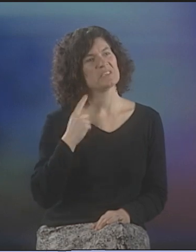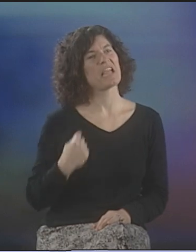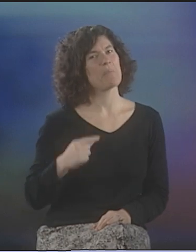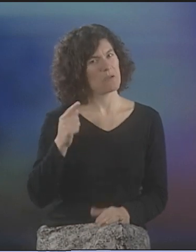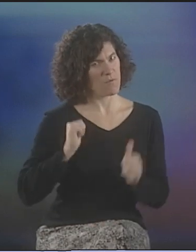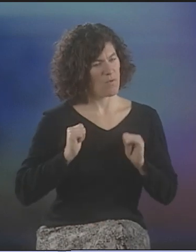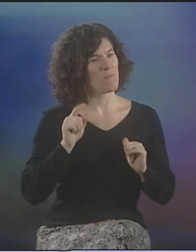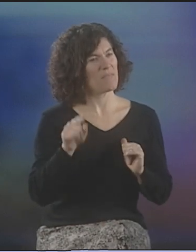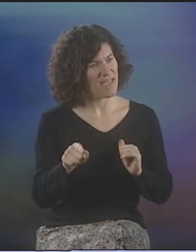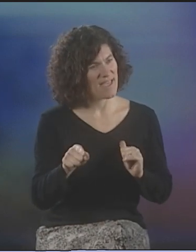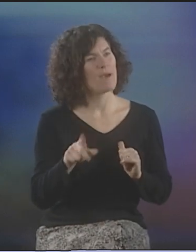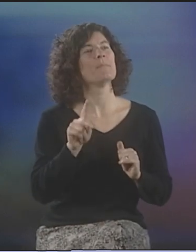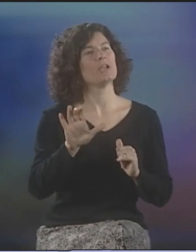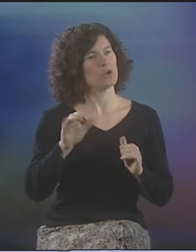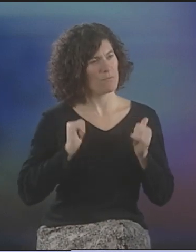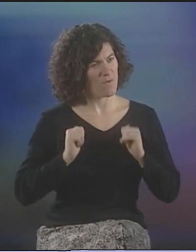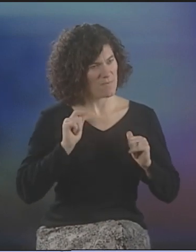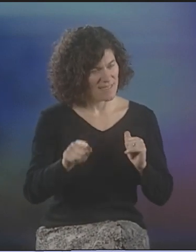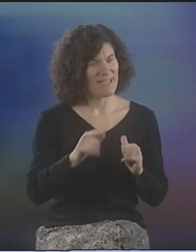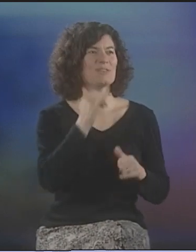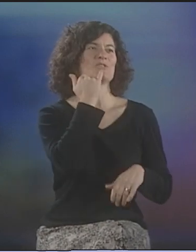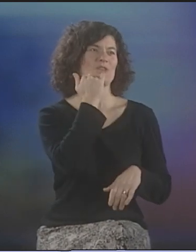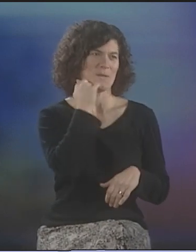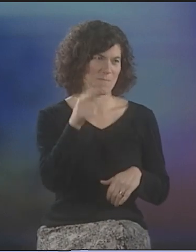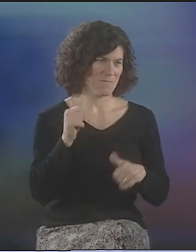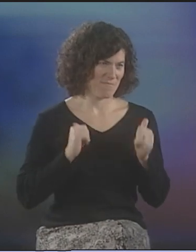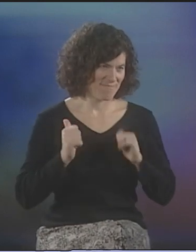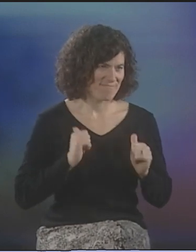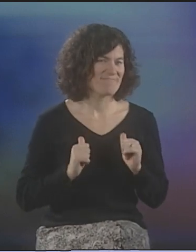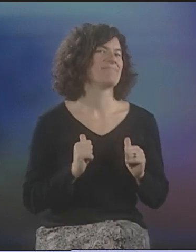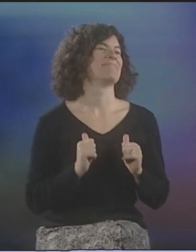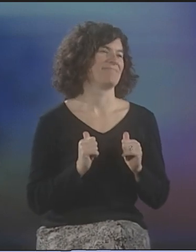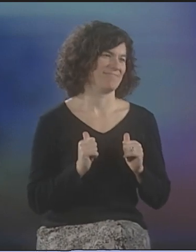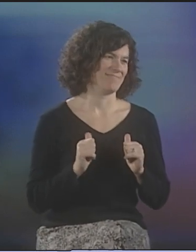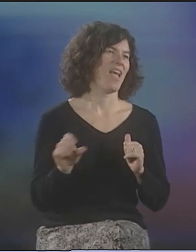DEBBIE DID PERFORM AT THOSE EVENTS ALSO, AND JIM WOULD PERFORM.